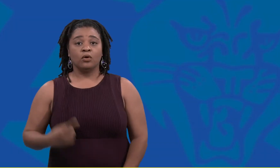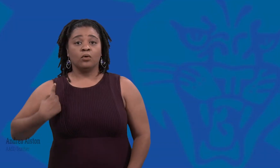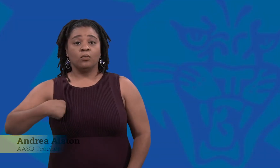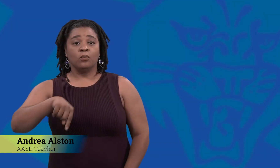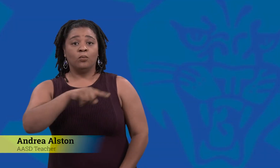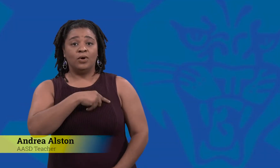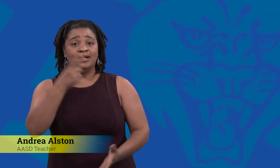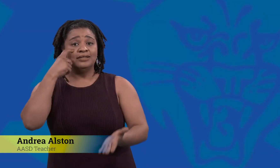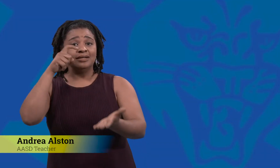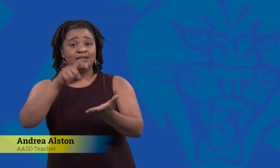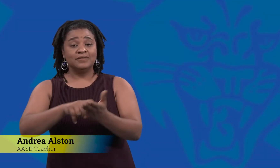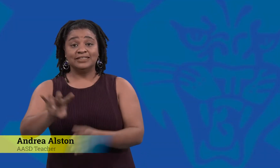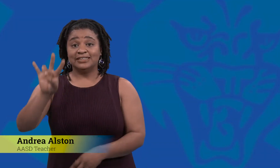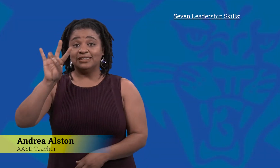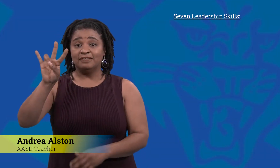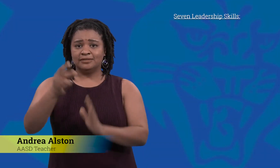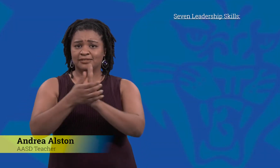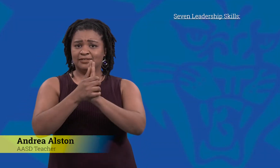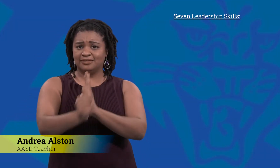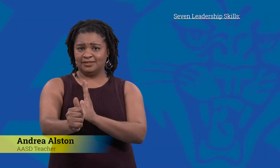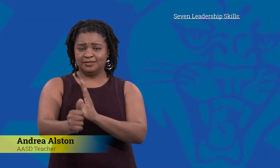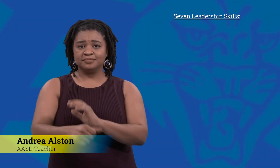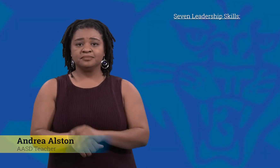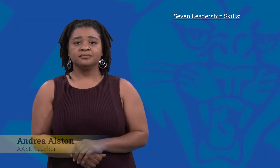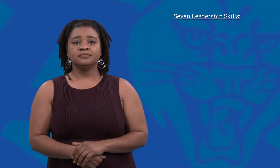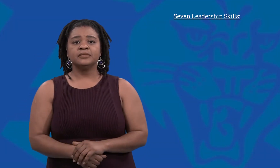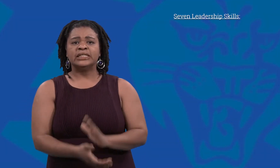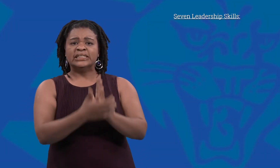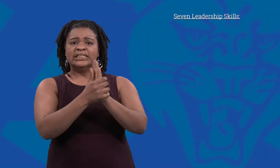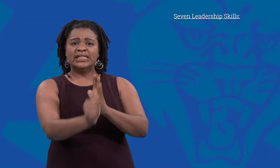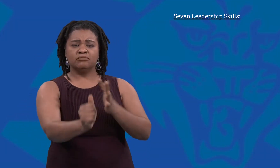We have identified seven skills to help us envision what